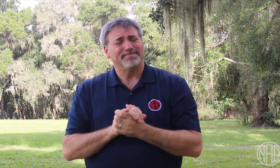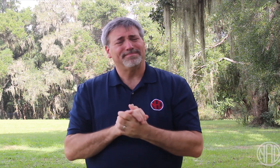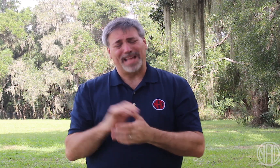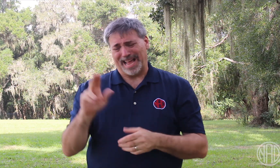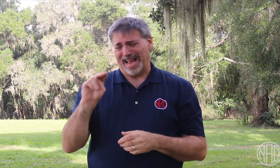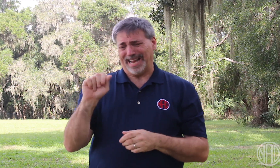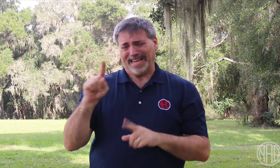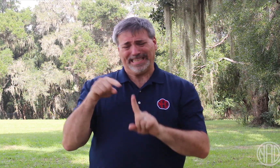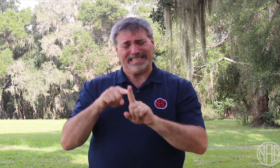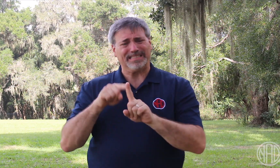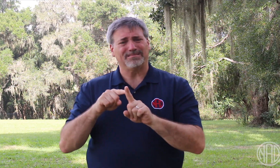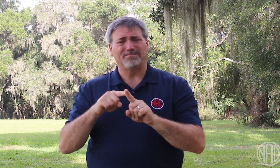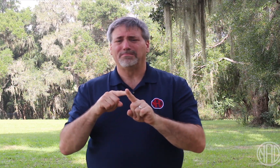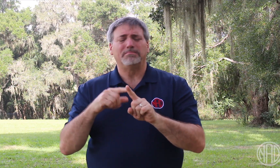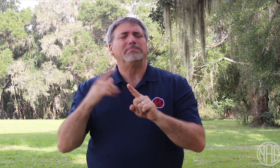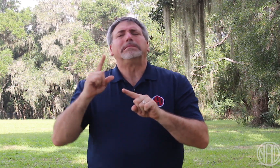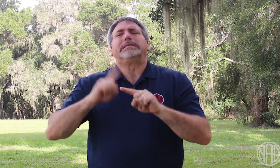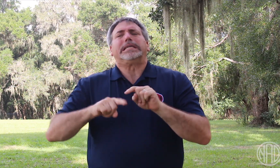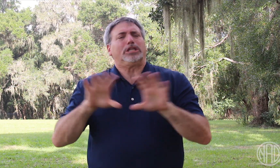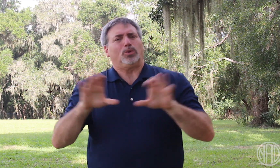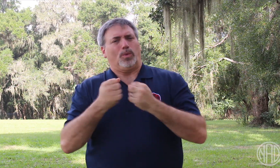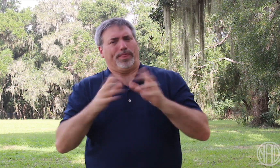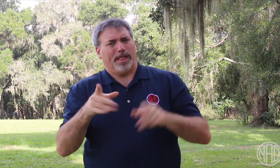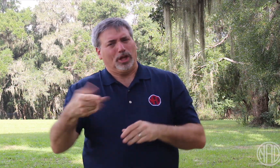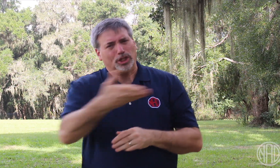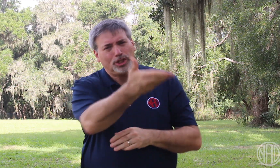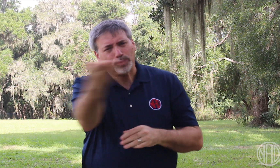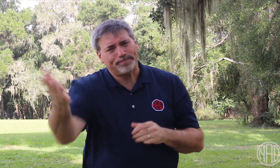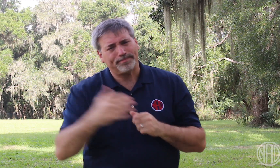The NAD could not have done its work this year without you.